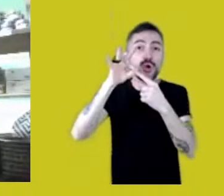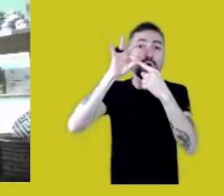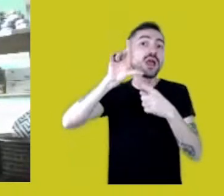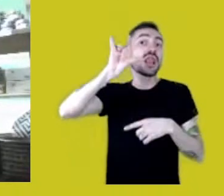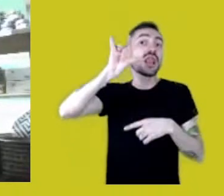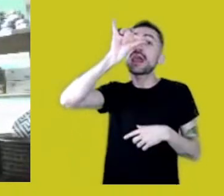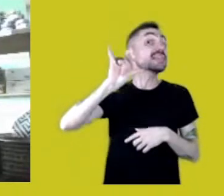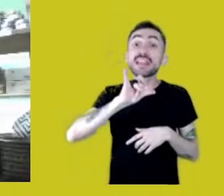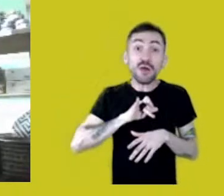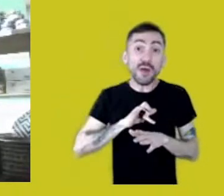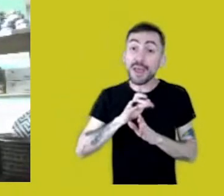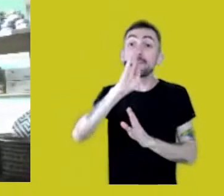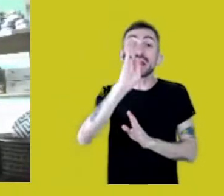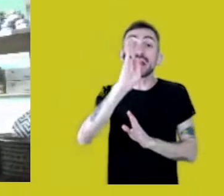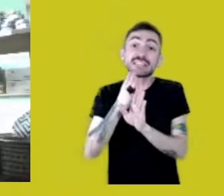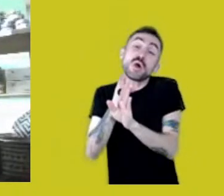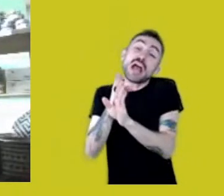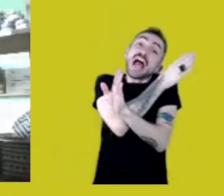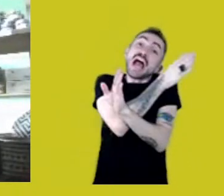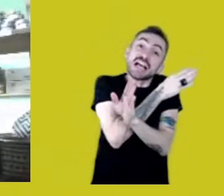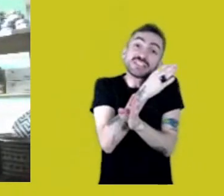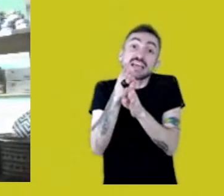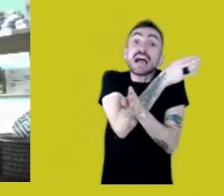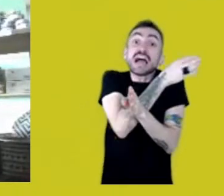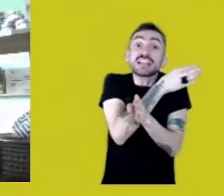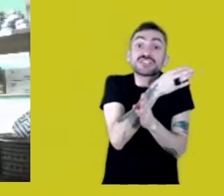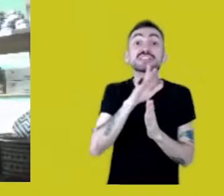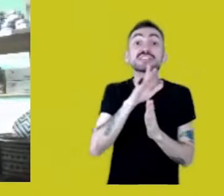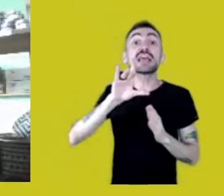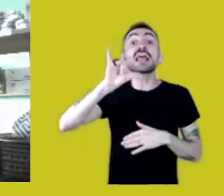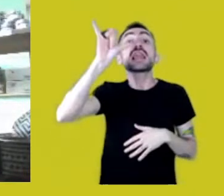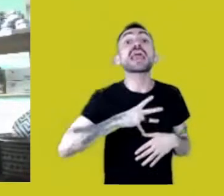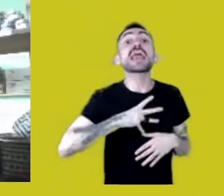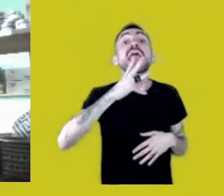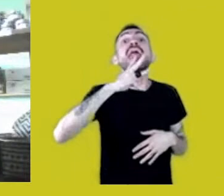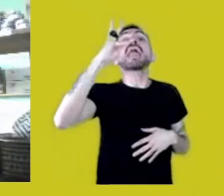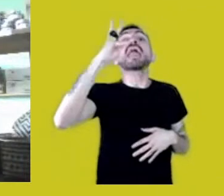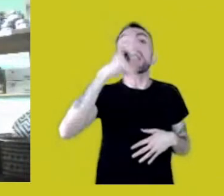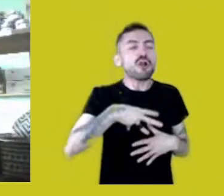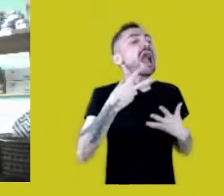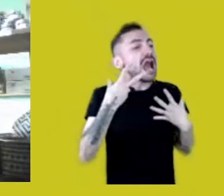and this is why Brazil’s Constitution recognizes our right to the territory,